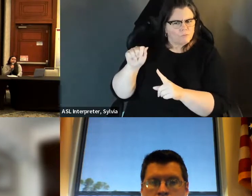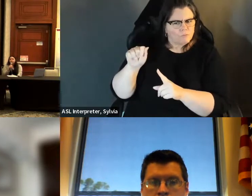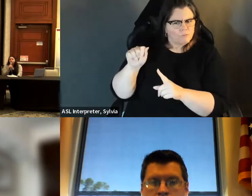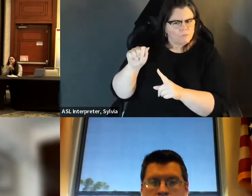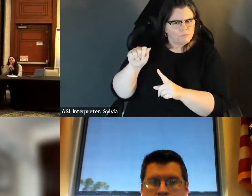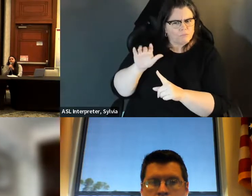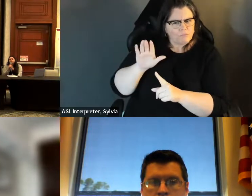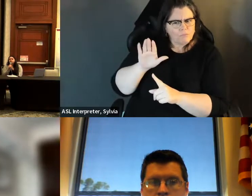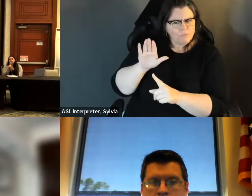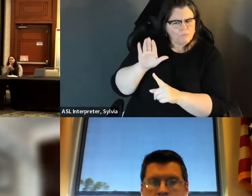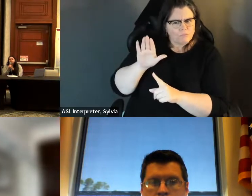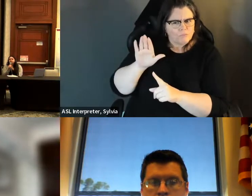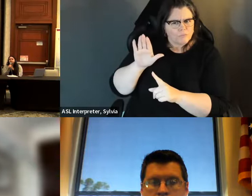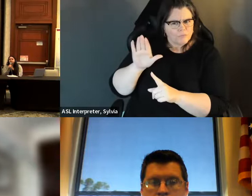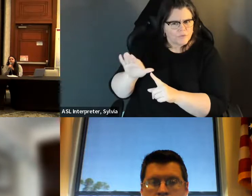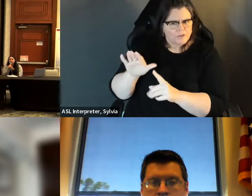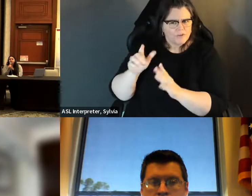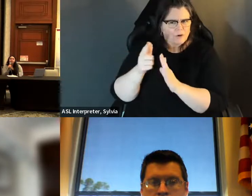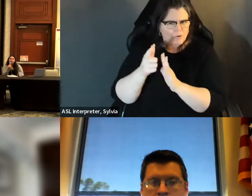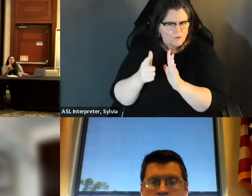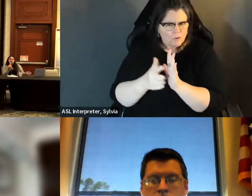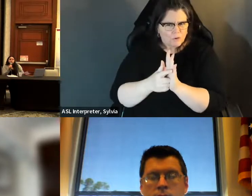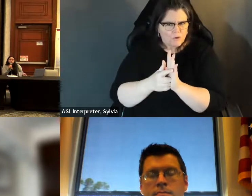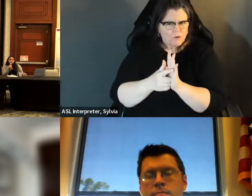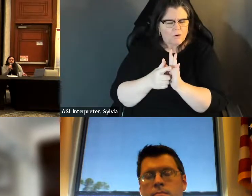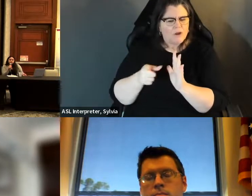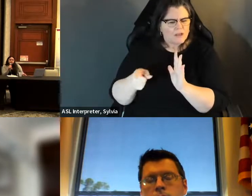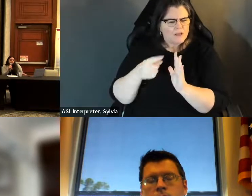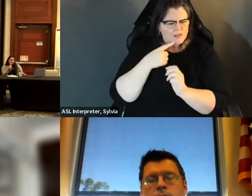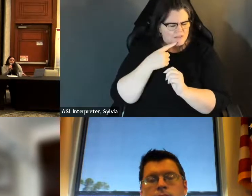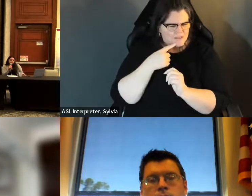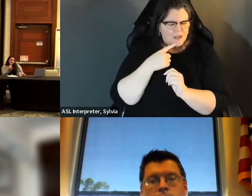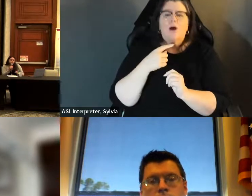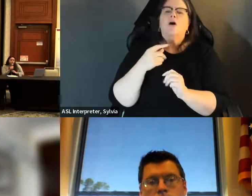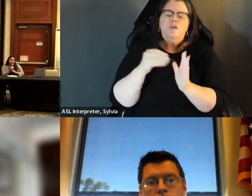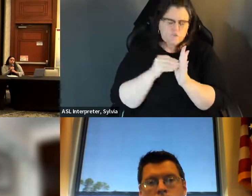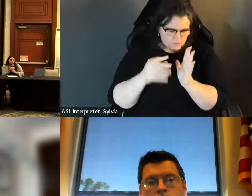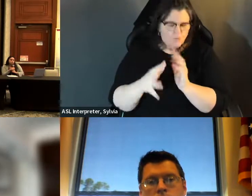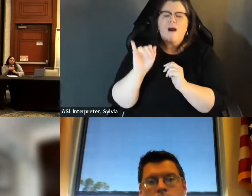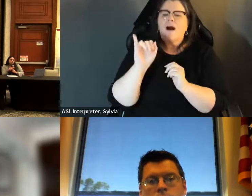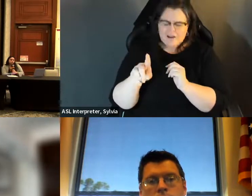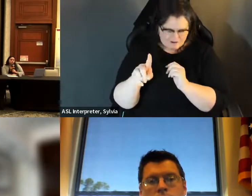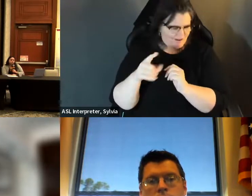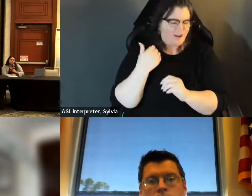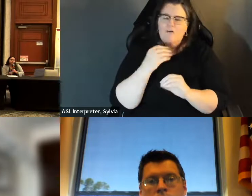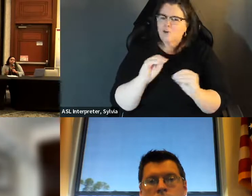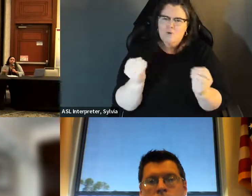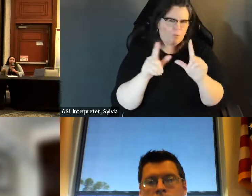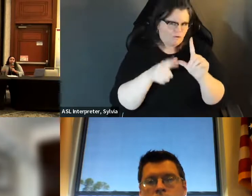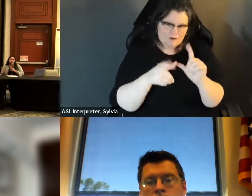And so we are able to help with that as well. In addition to that students, student Id is one that is legal Macedo Florida. of Florida. However, the language that's used is current and valid. Student IDs don't have an expiration